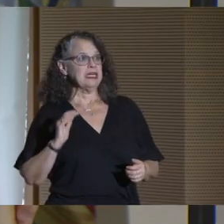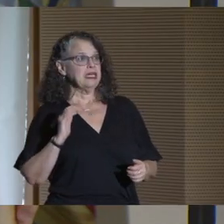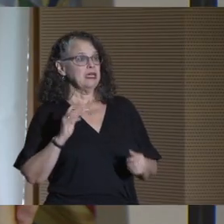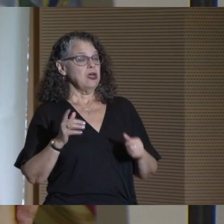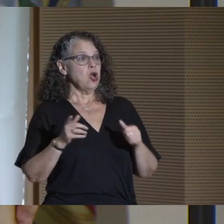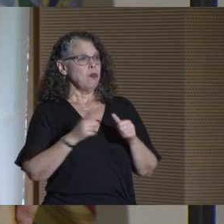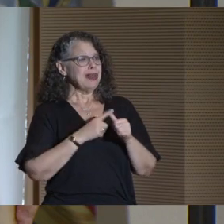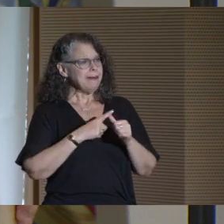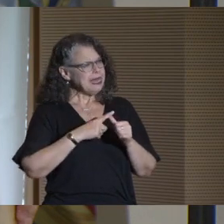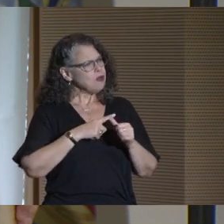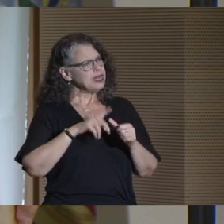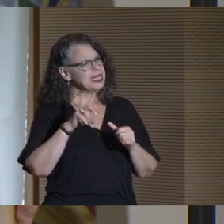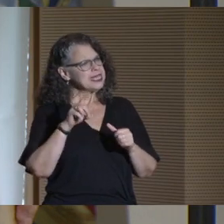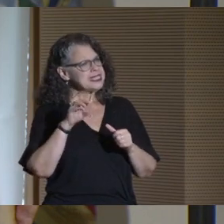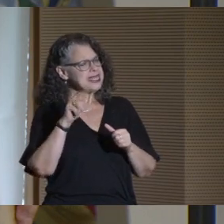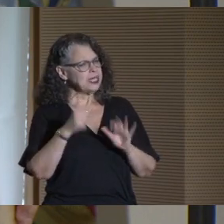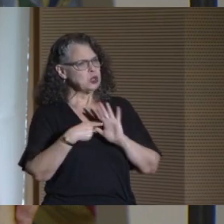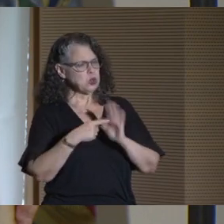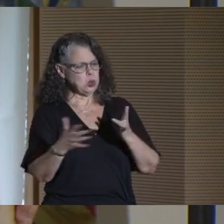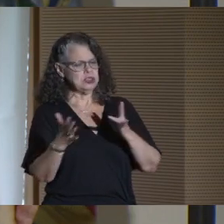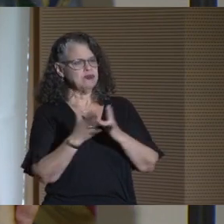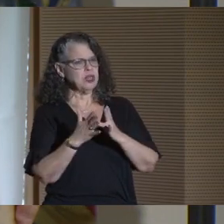Our preliminary data shows our freshman class